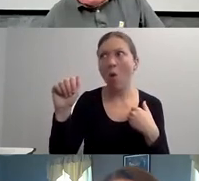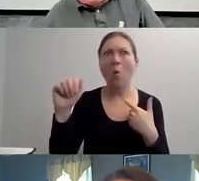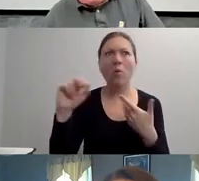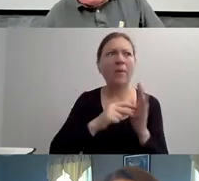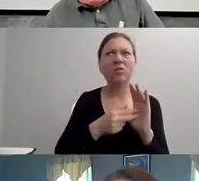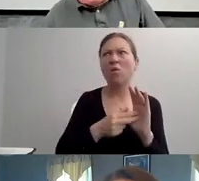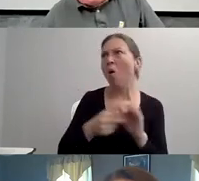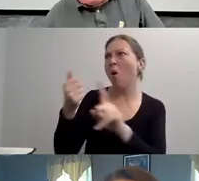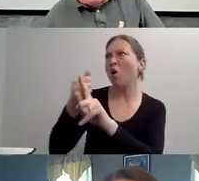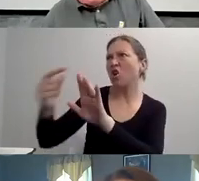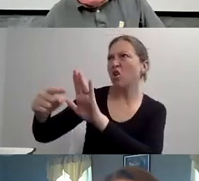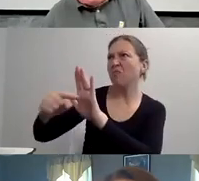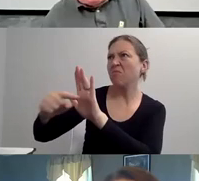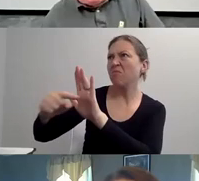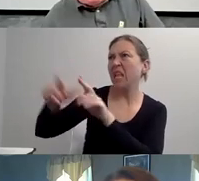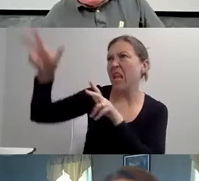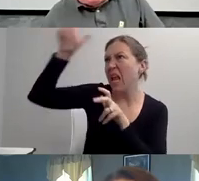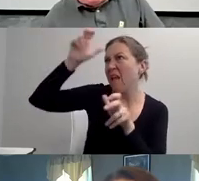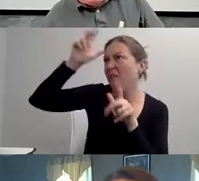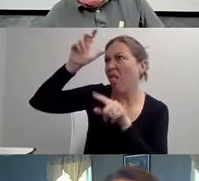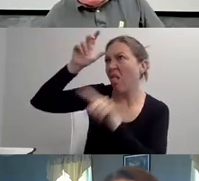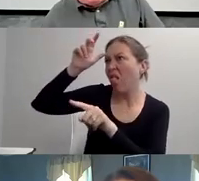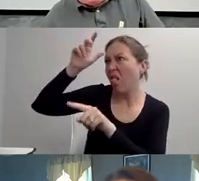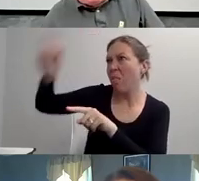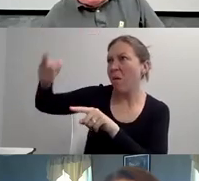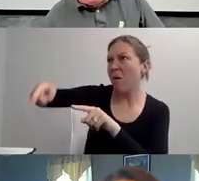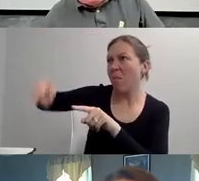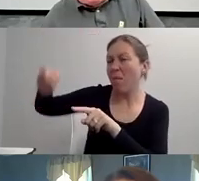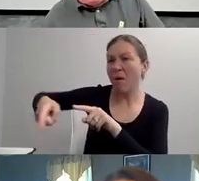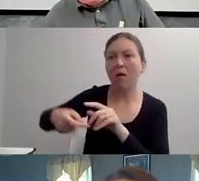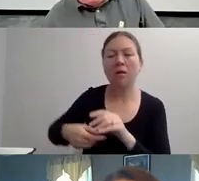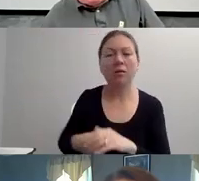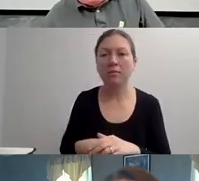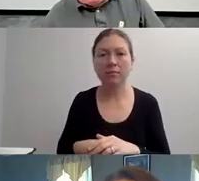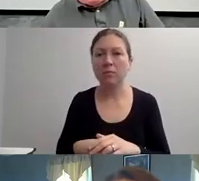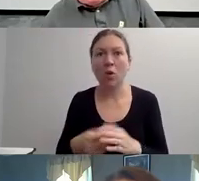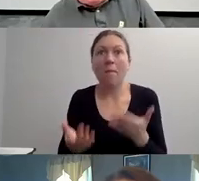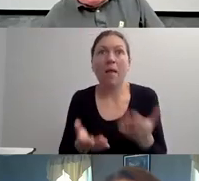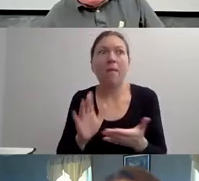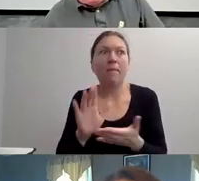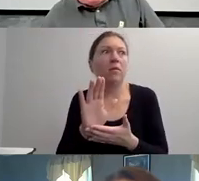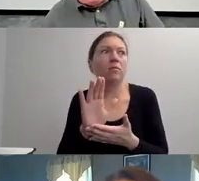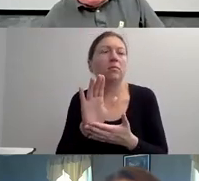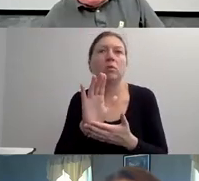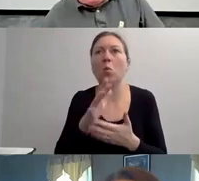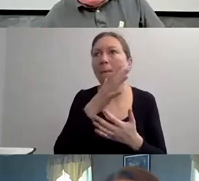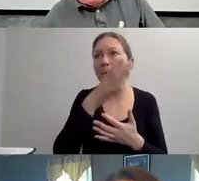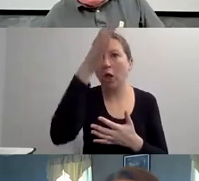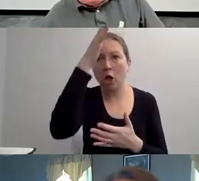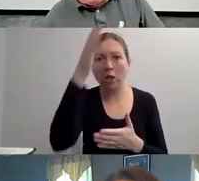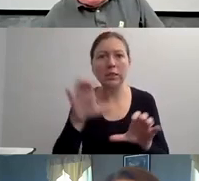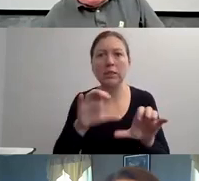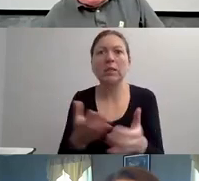BUT DISABILITY WAS THE POLITICAL BODY OF SOCIETY.